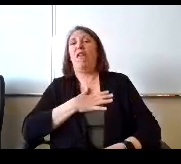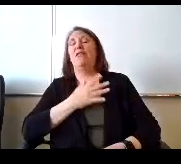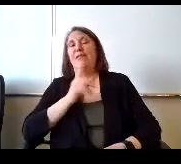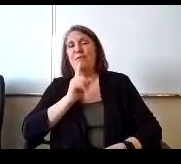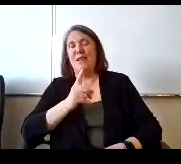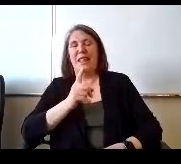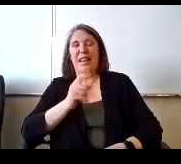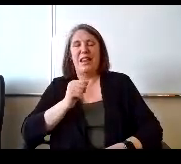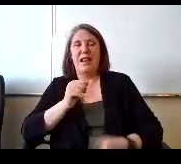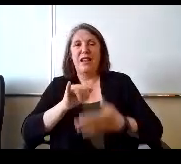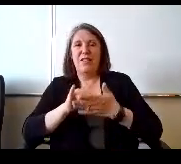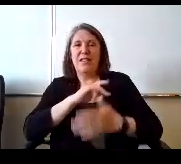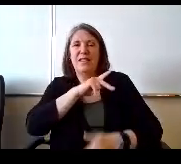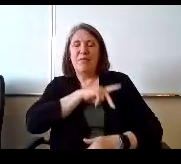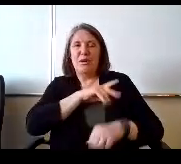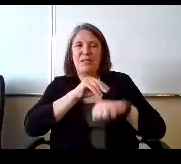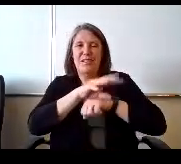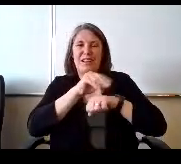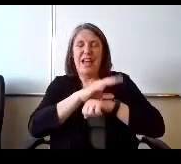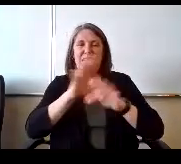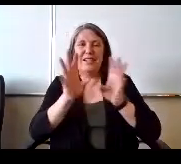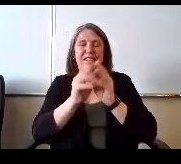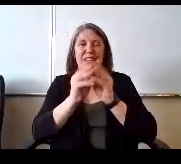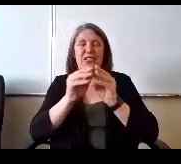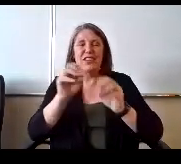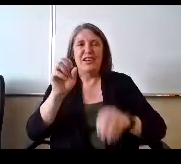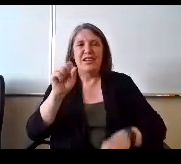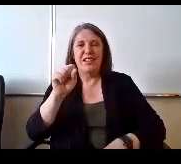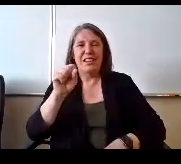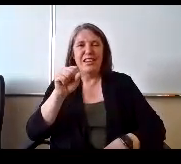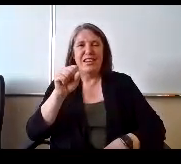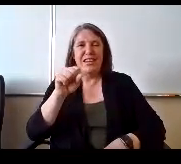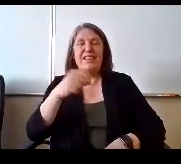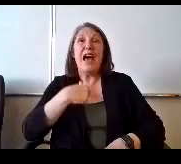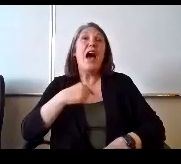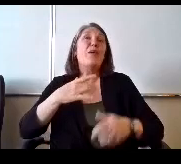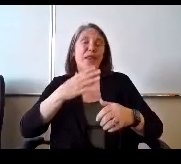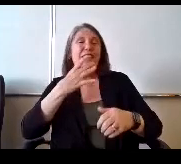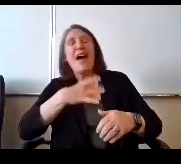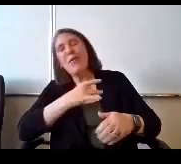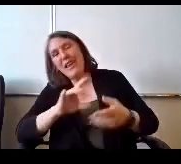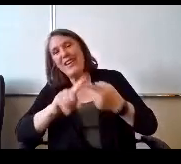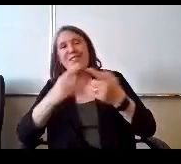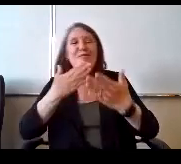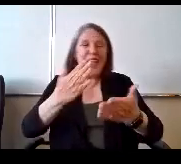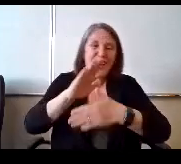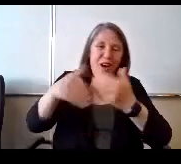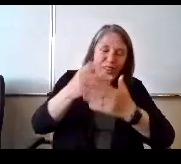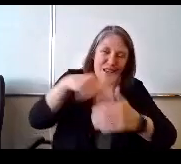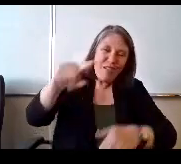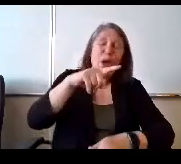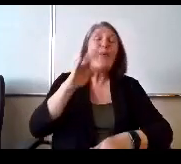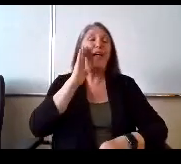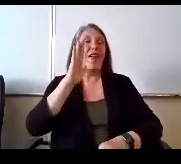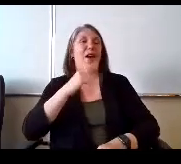This is a personal counseling session. Yes, I would like to thank you all. I will give you my final answer.